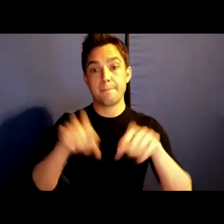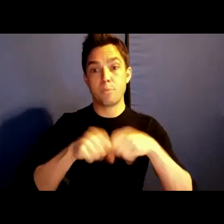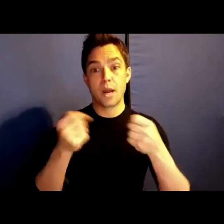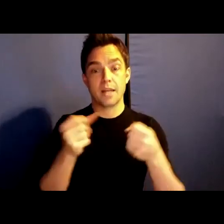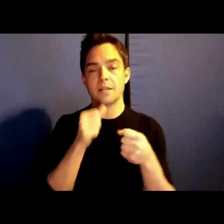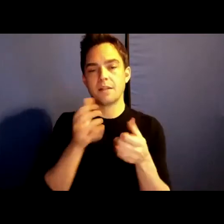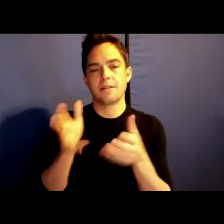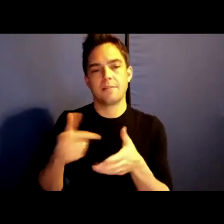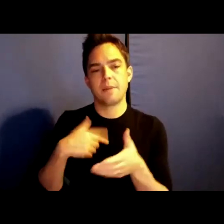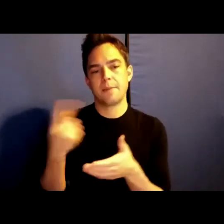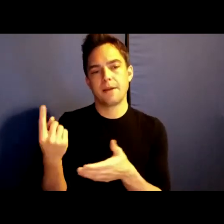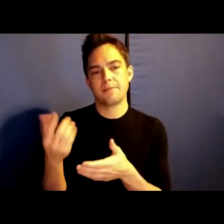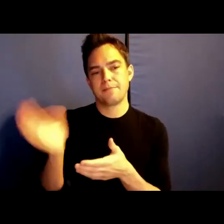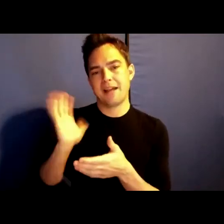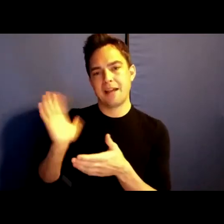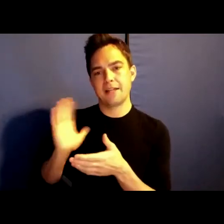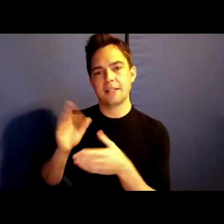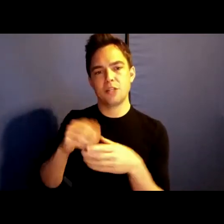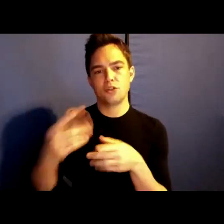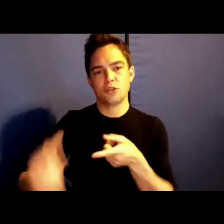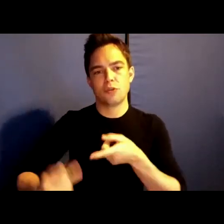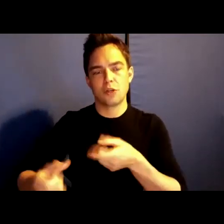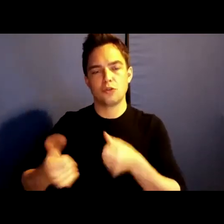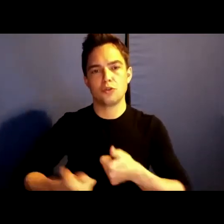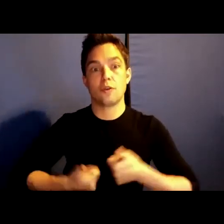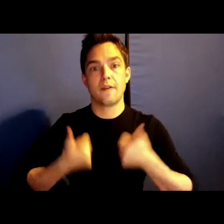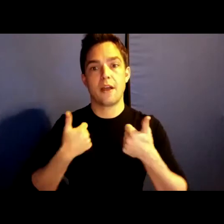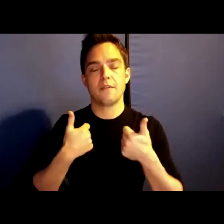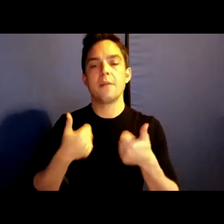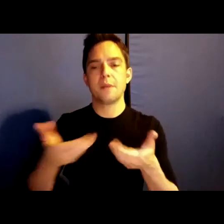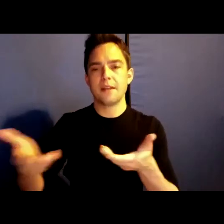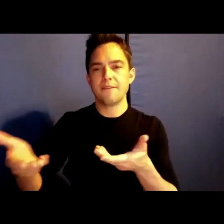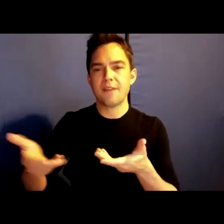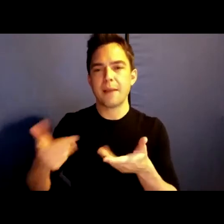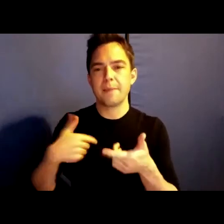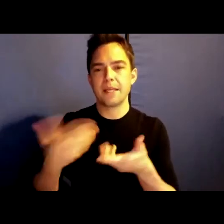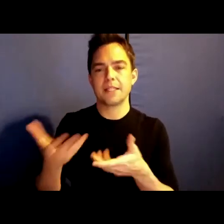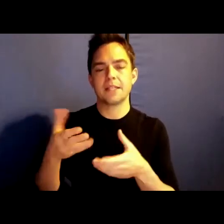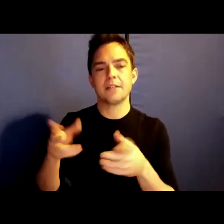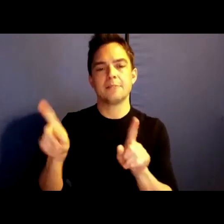to survive, as it invites me in and calls me to blaze alongside you.